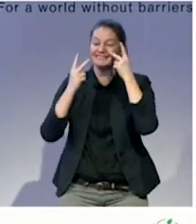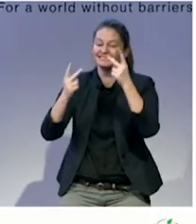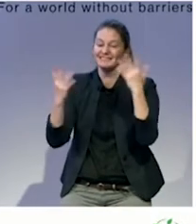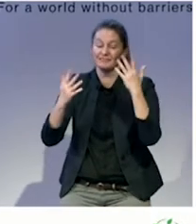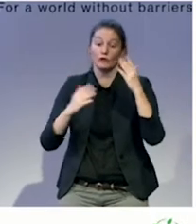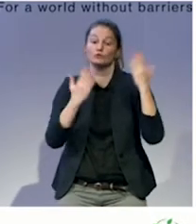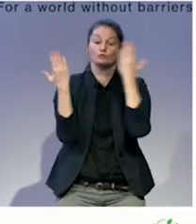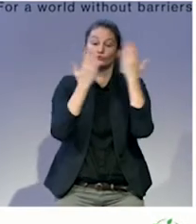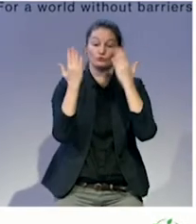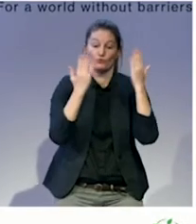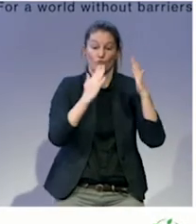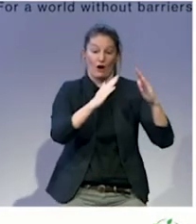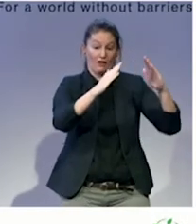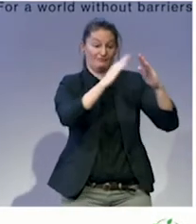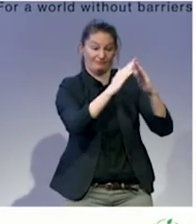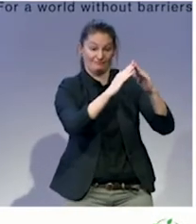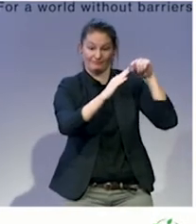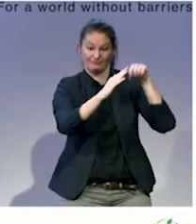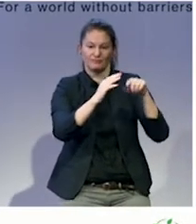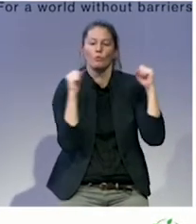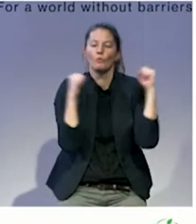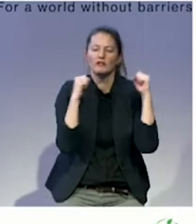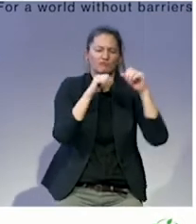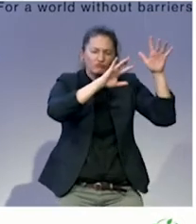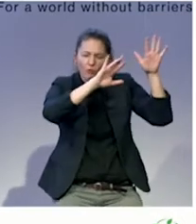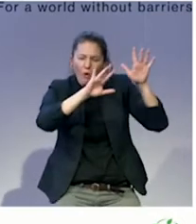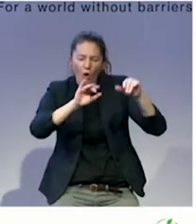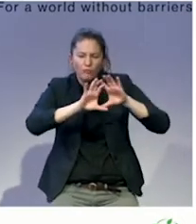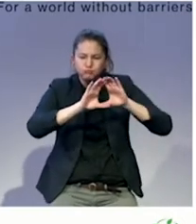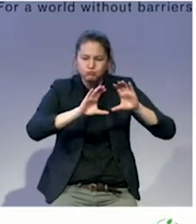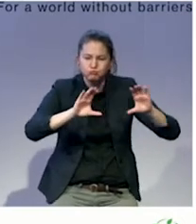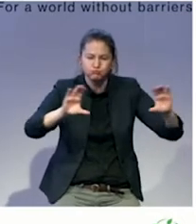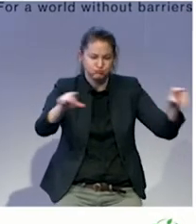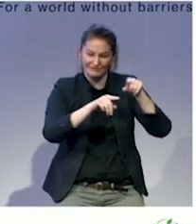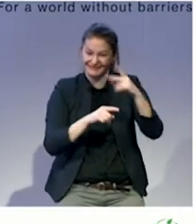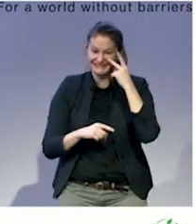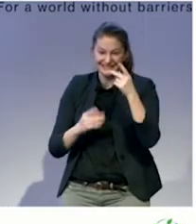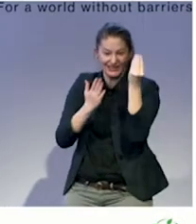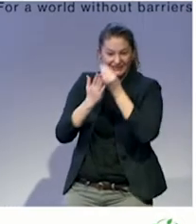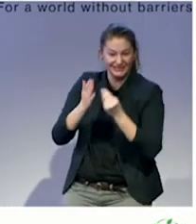There's snow and down in the corner you'll see a young person in a wheelchair.